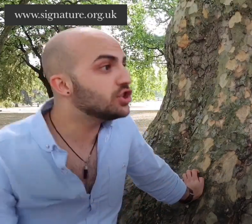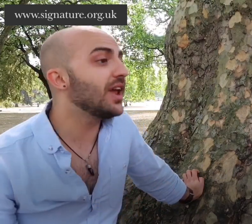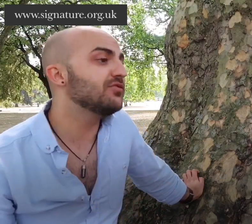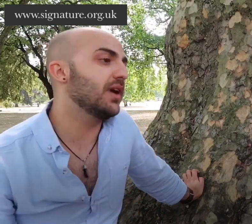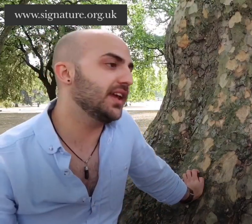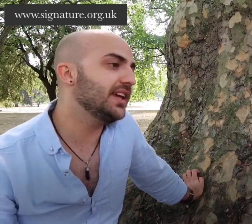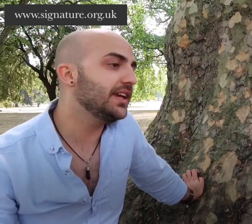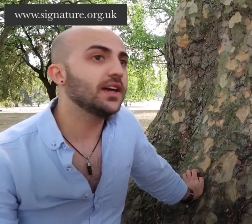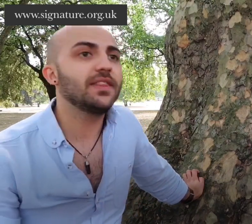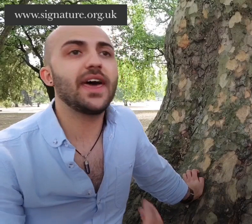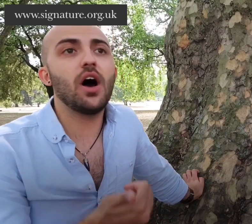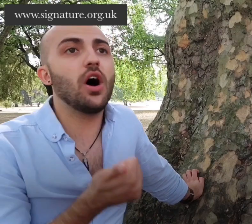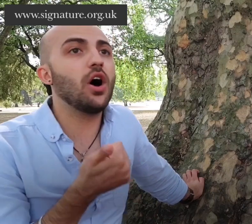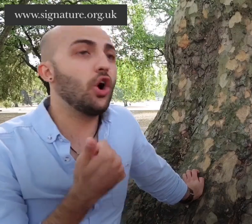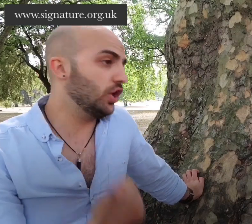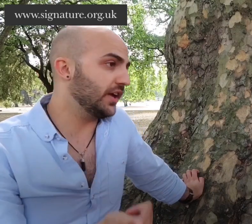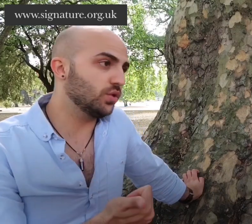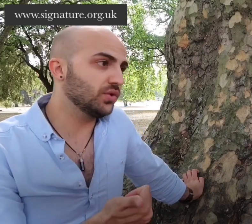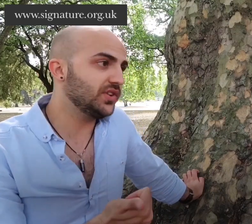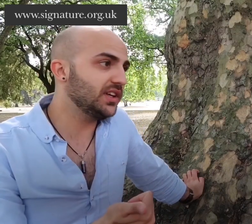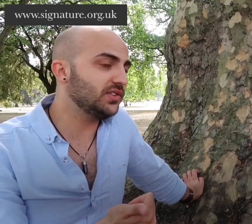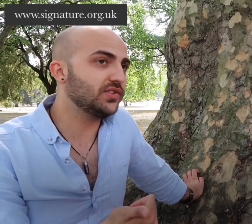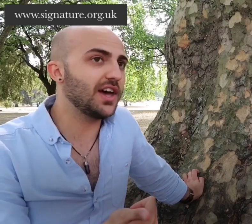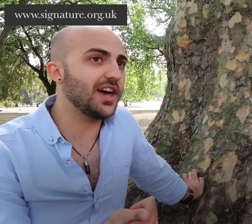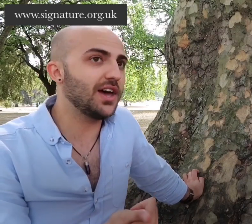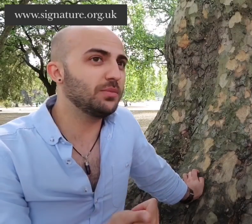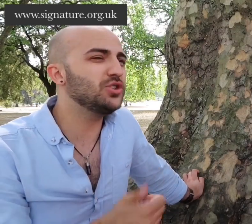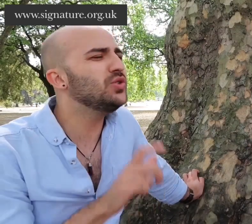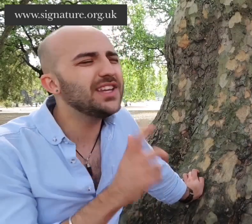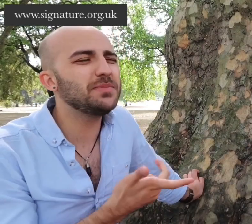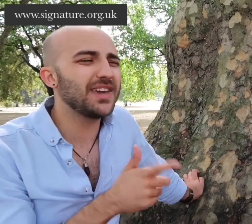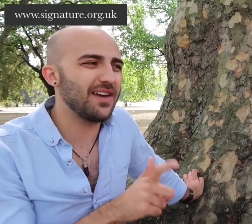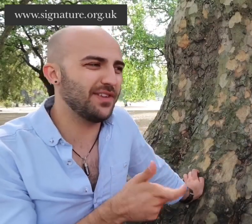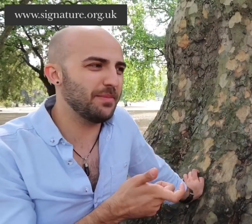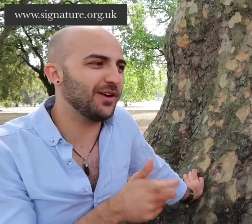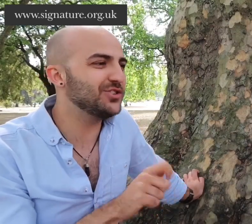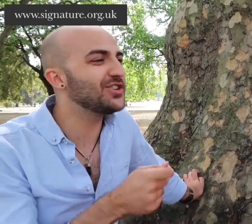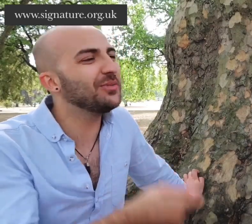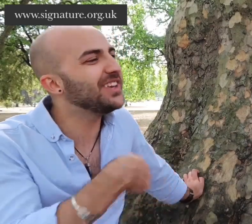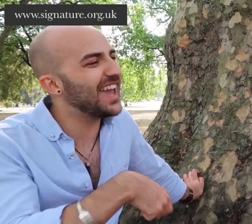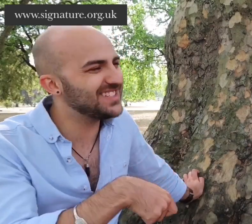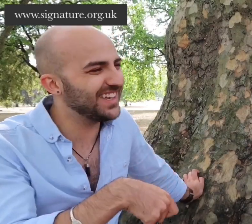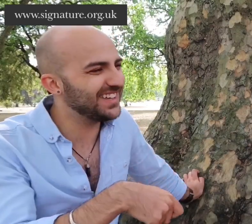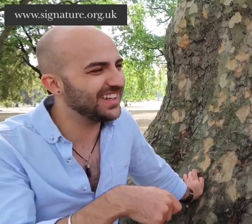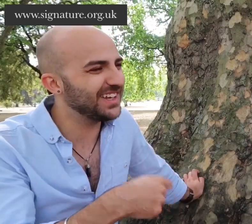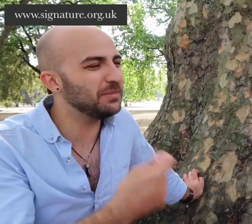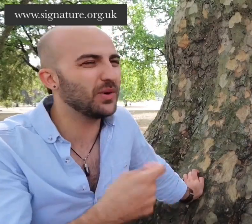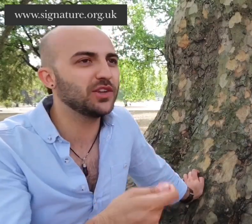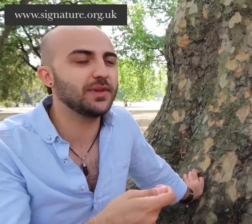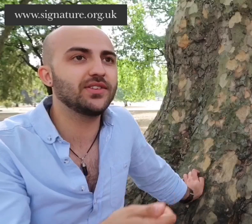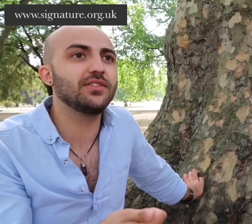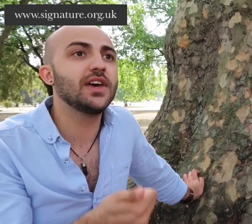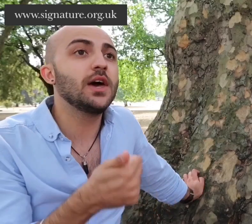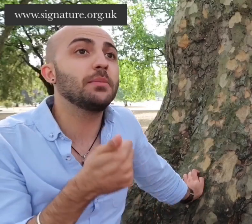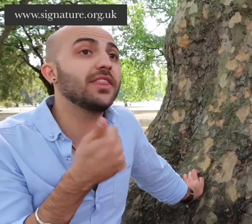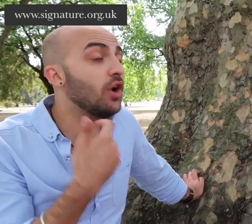don't have money there are online courses which you need to be careful about because you don't know what you getting, can be quite expensive but there